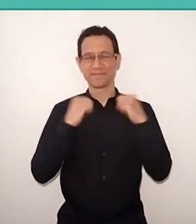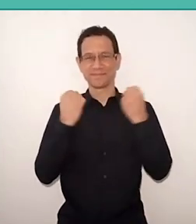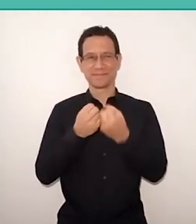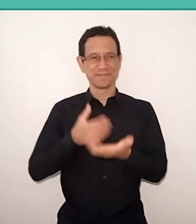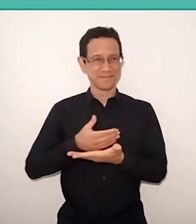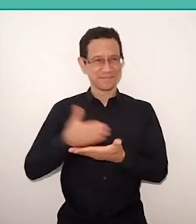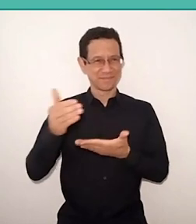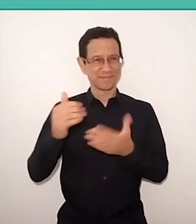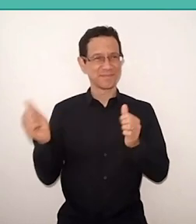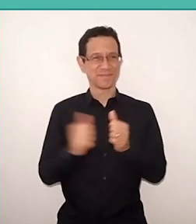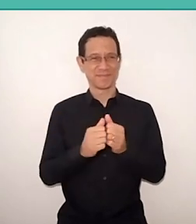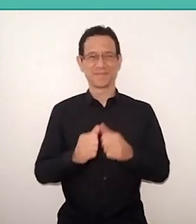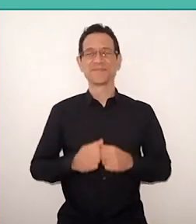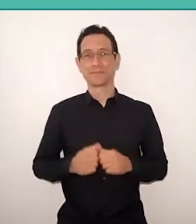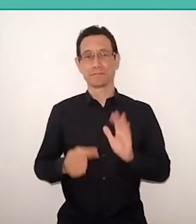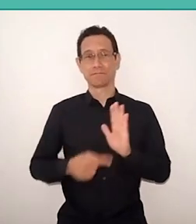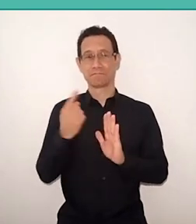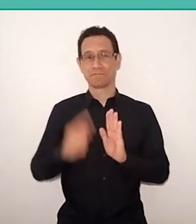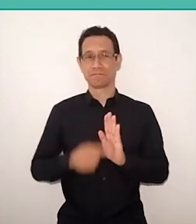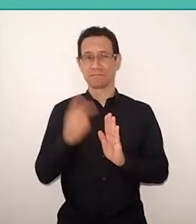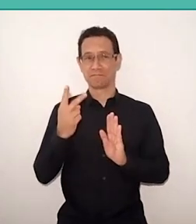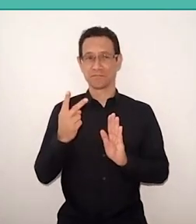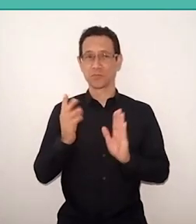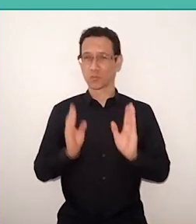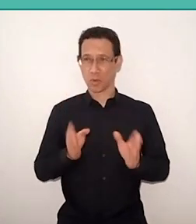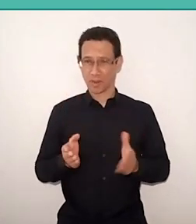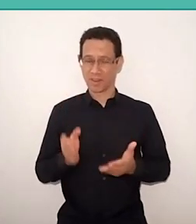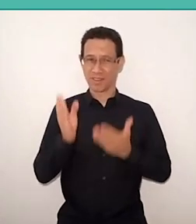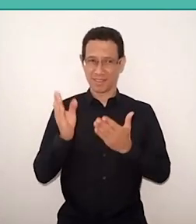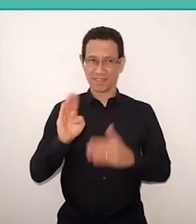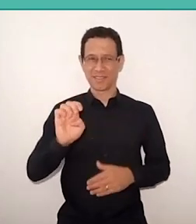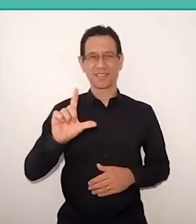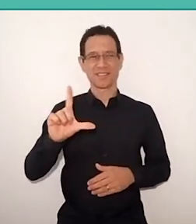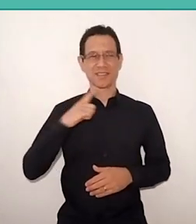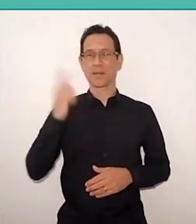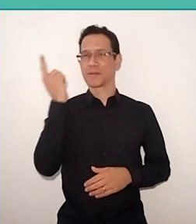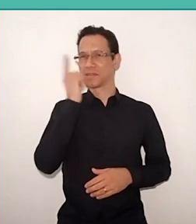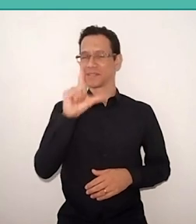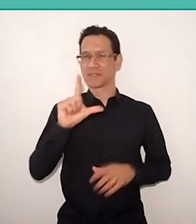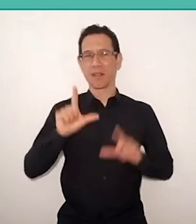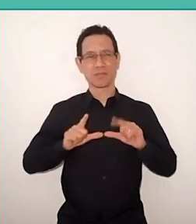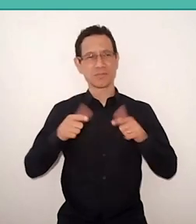In the two previous editions, it was thanks to her too that we had the actions with the guests of Parelheiros,